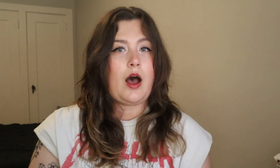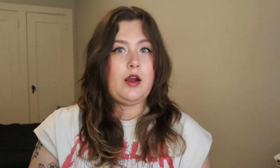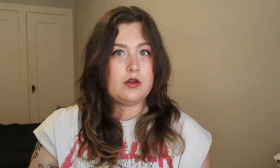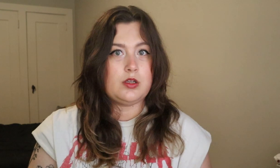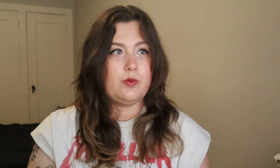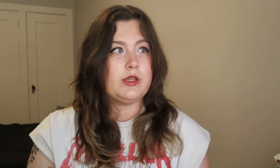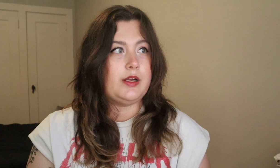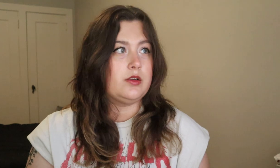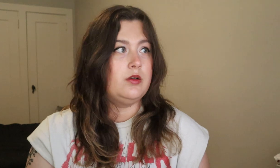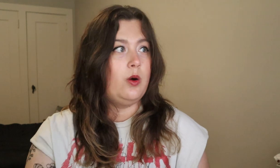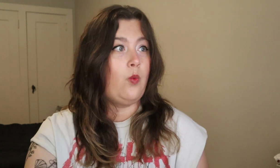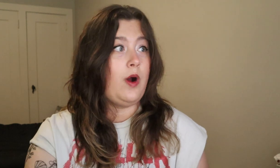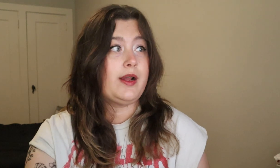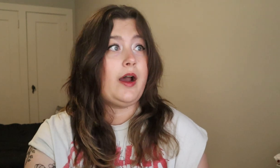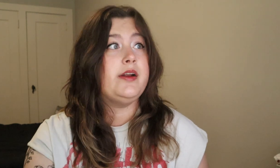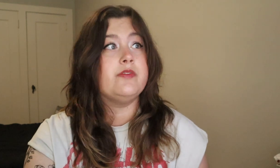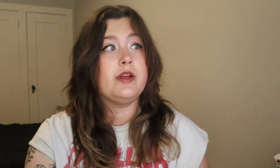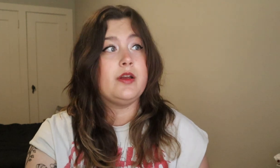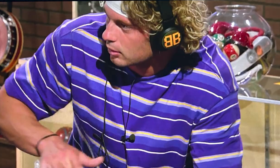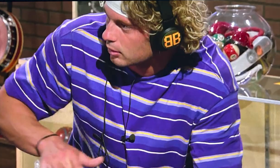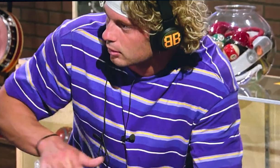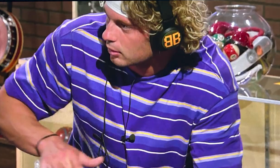I also would like to know what kind of headphones